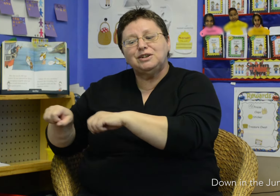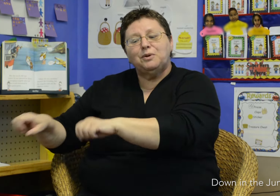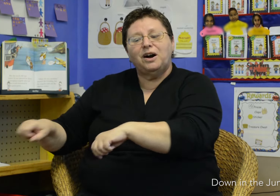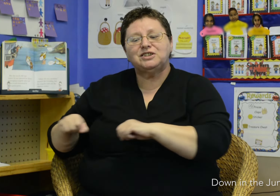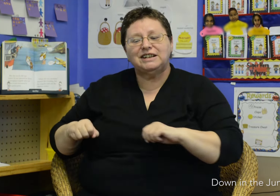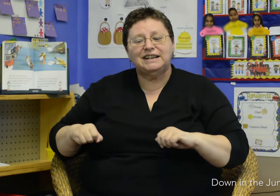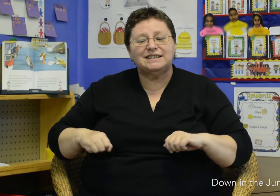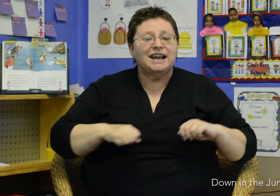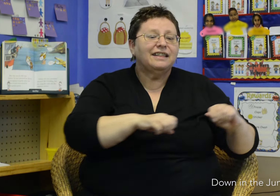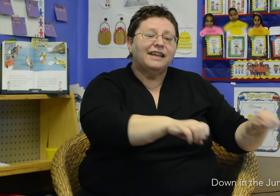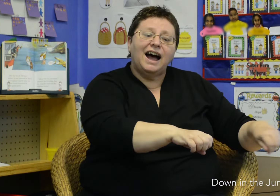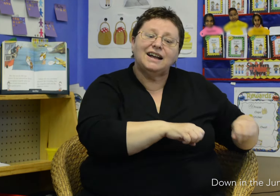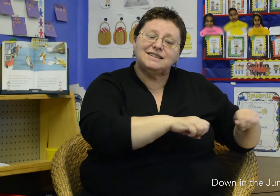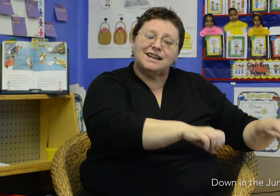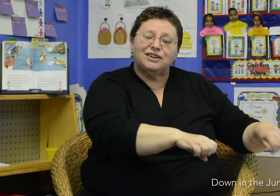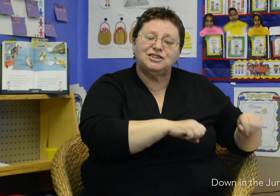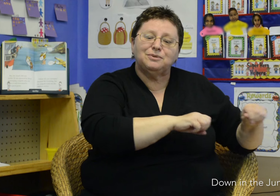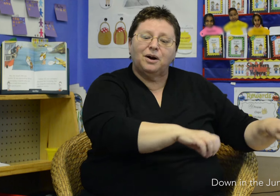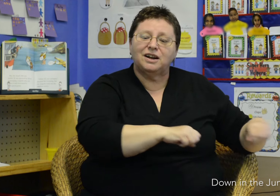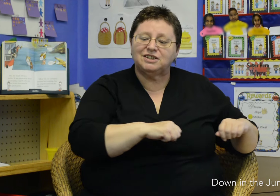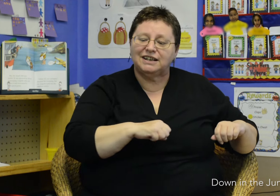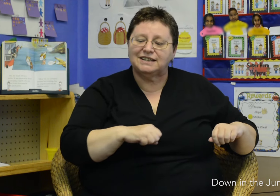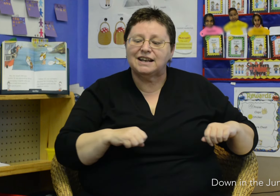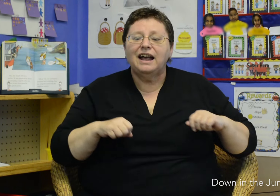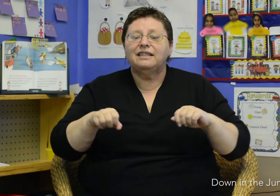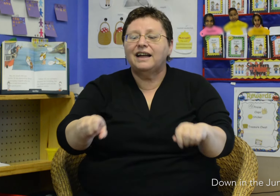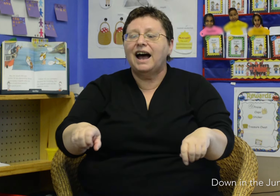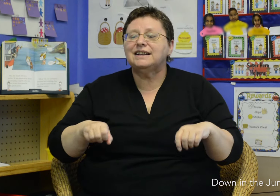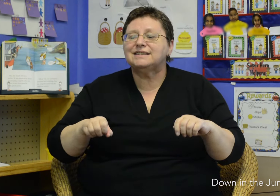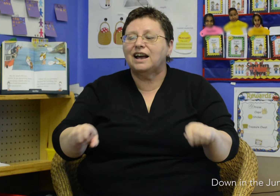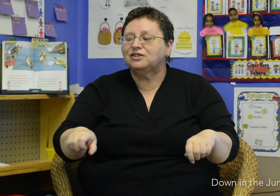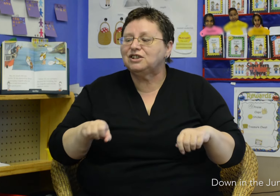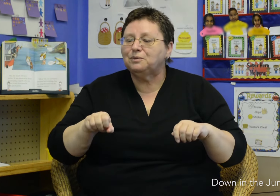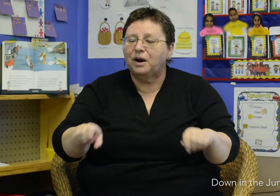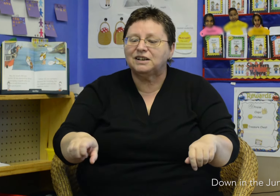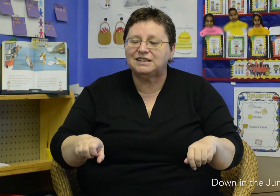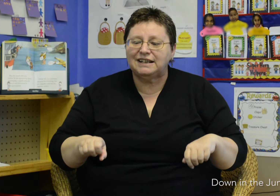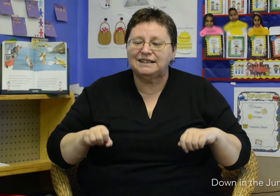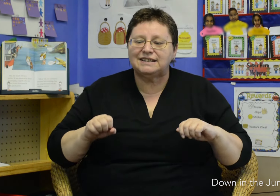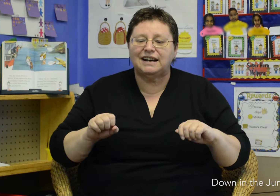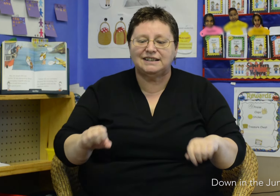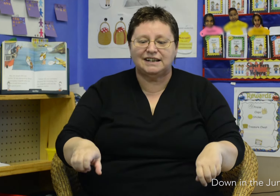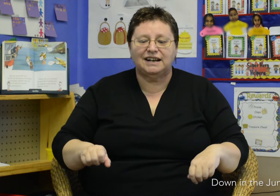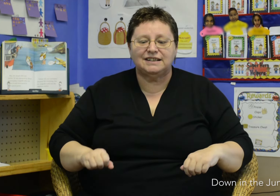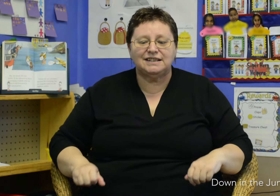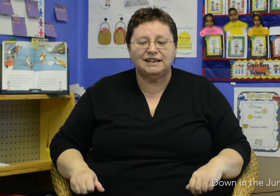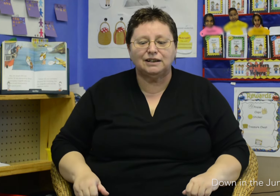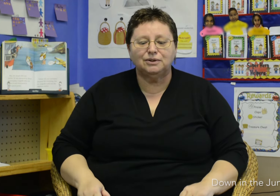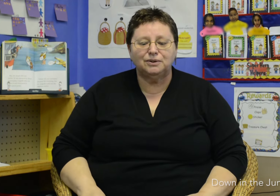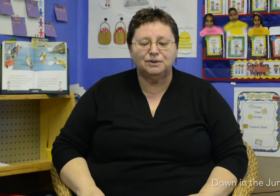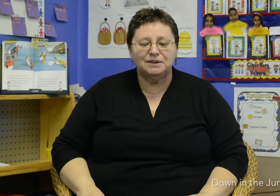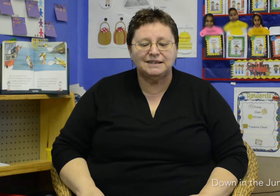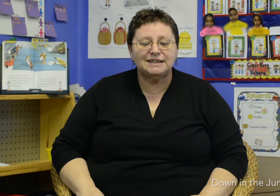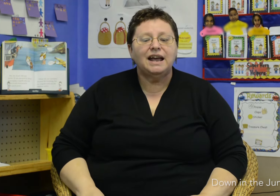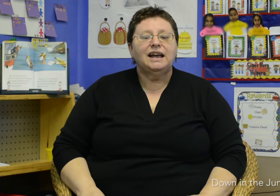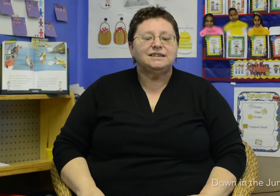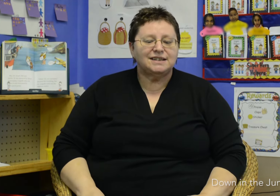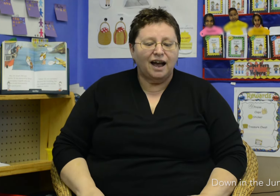she washes, that's how she washes, that's how she washes her dirty clothes.